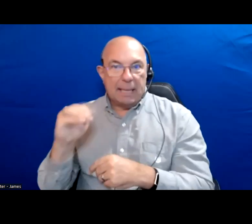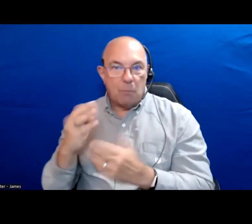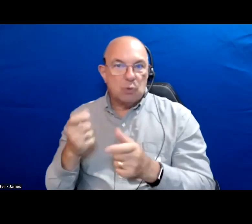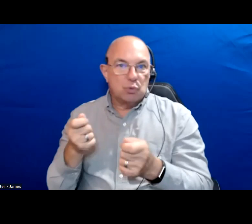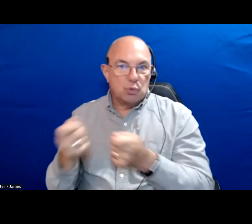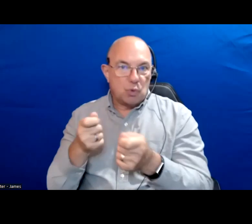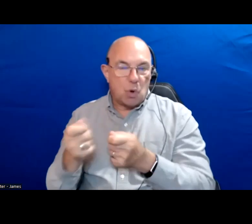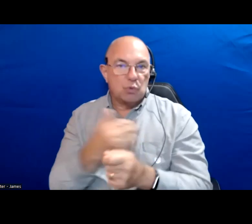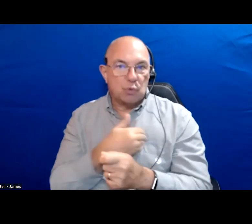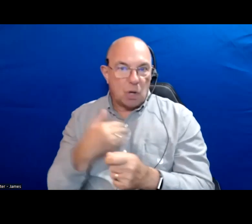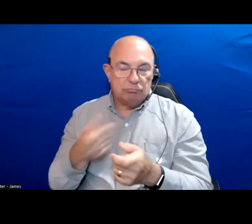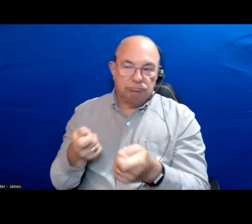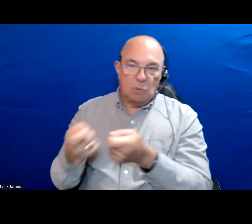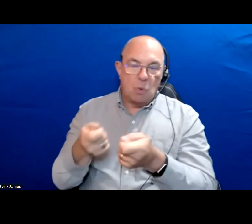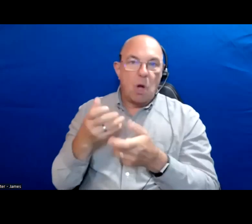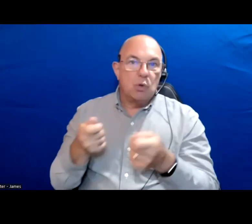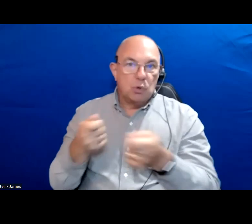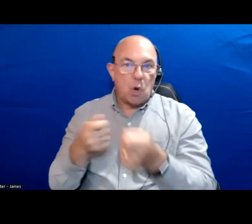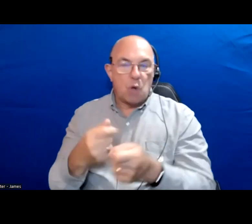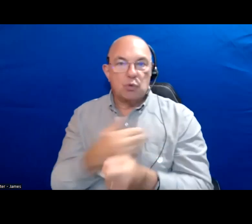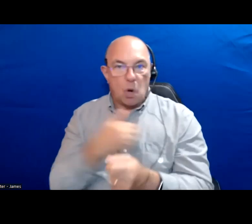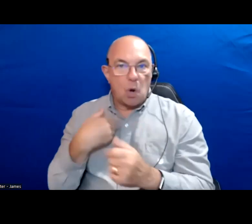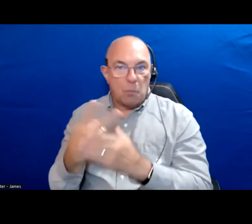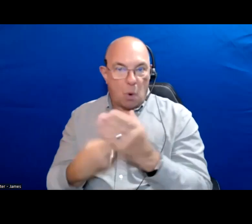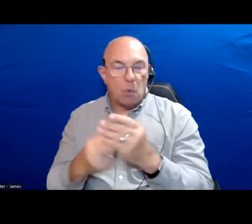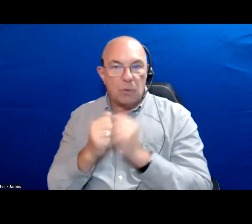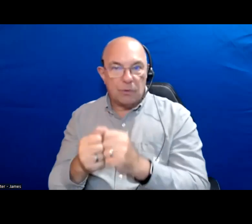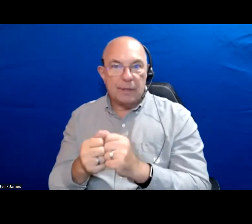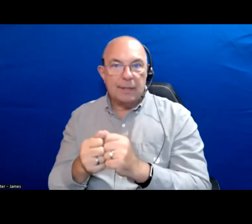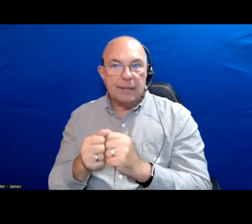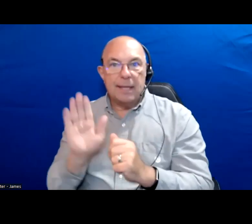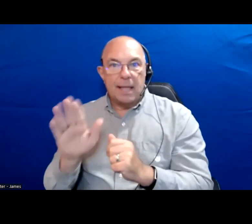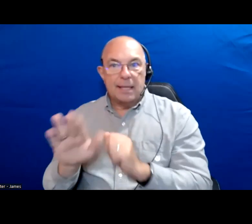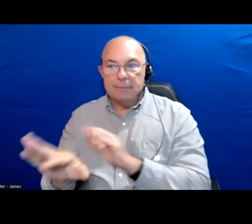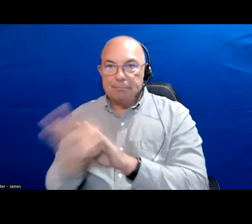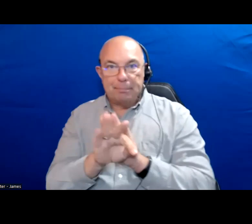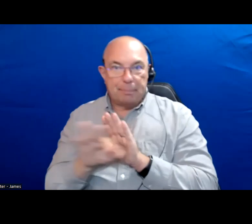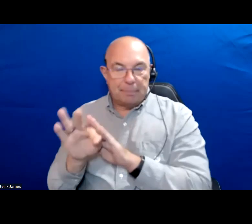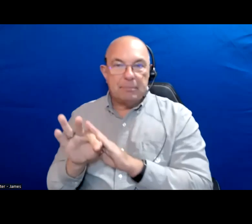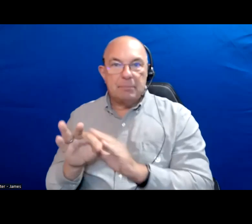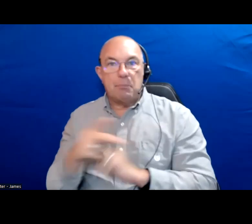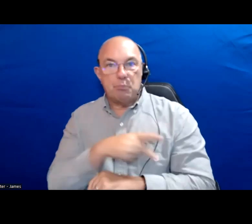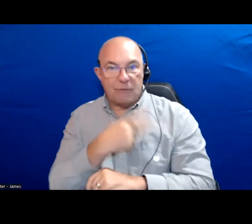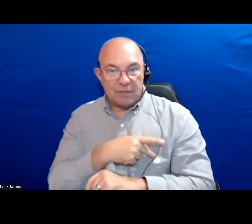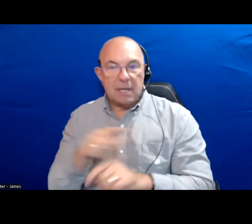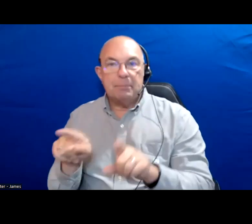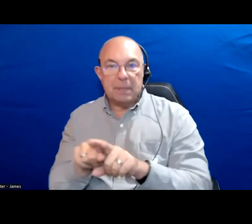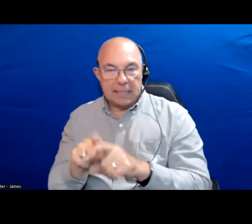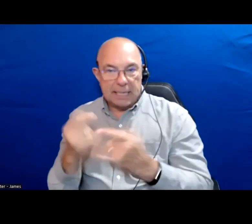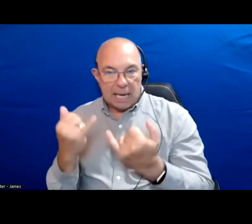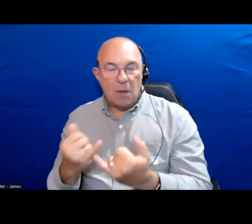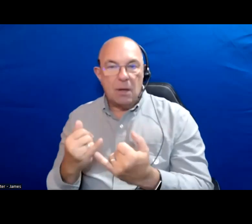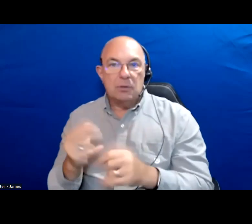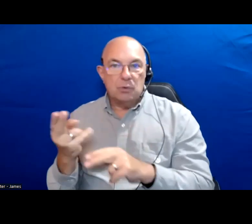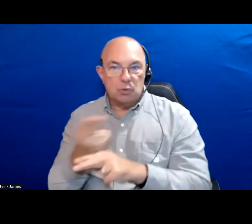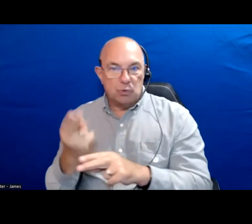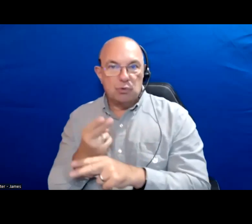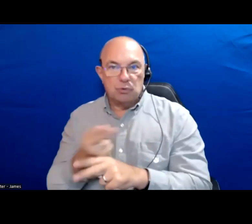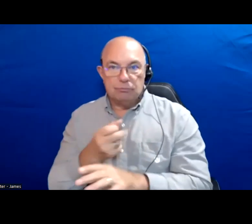Toronto he wants to control with the leaders purity has provincially but also know by placing